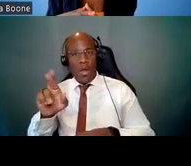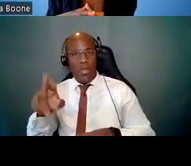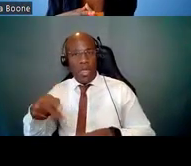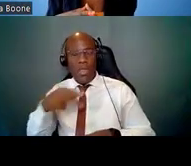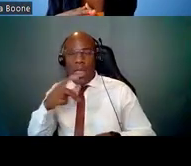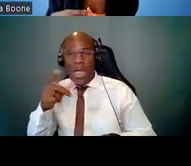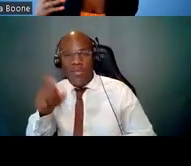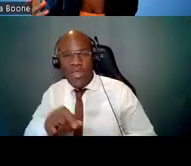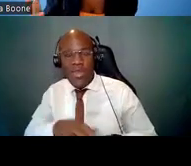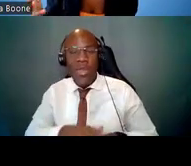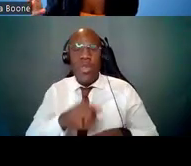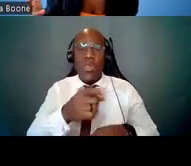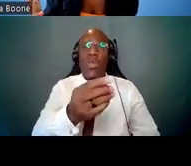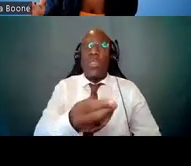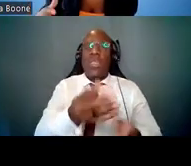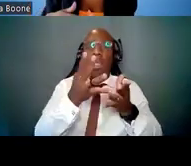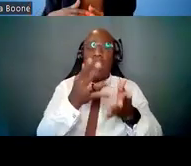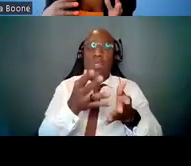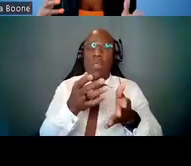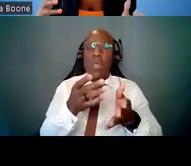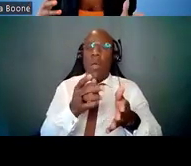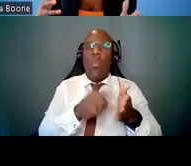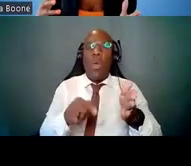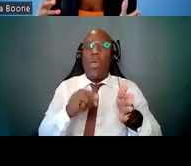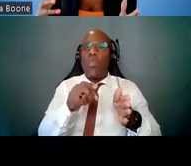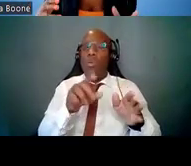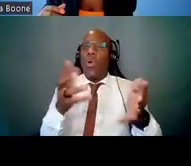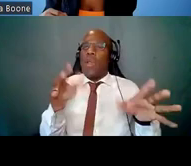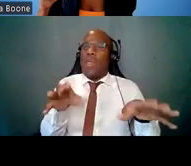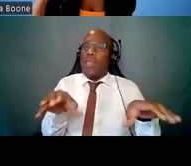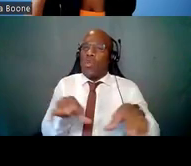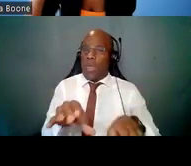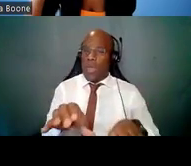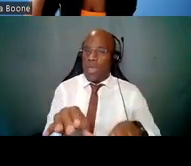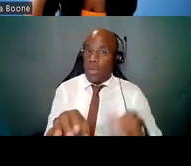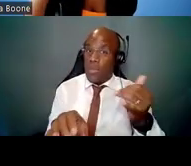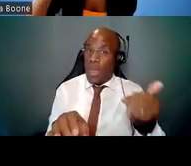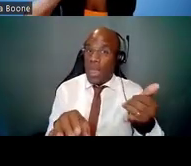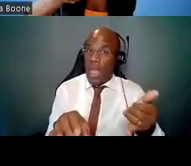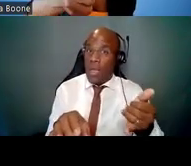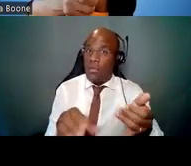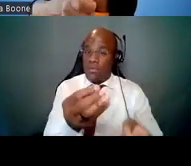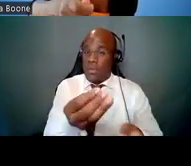in order to advance your career. These applications are reviewed, and then the NIH LRP